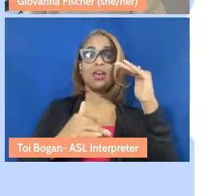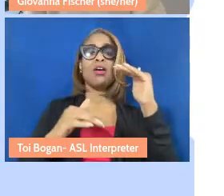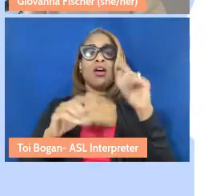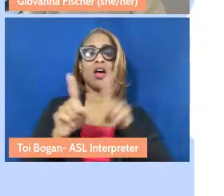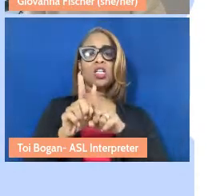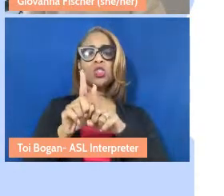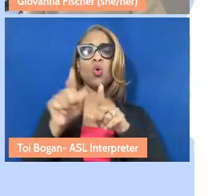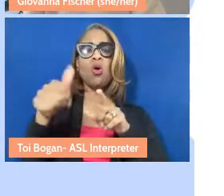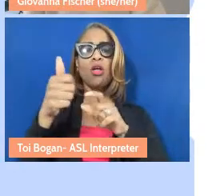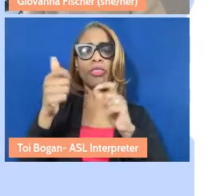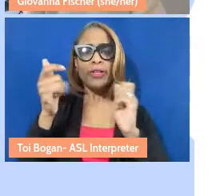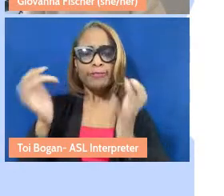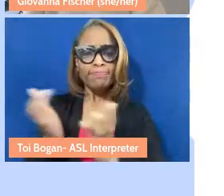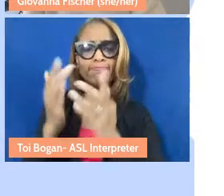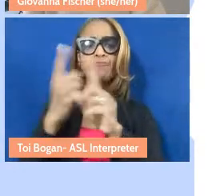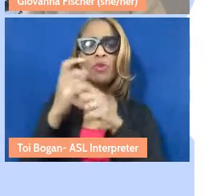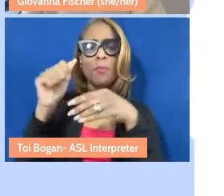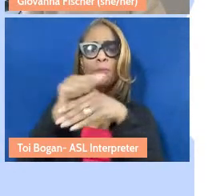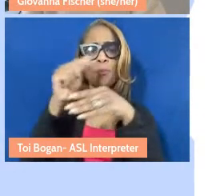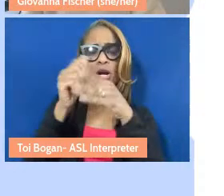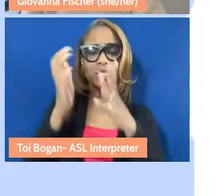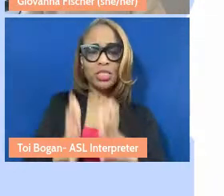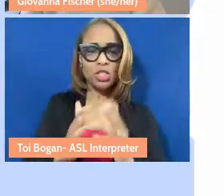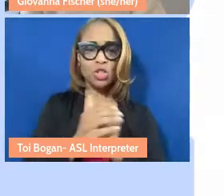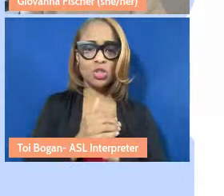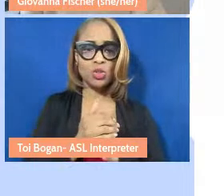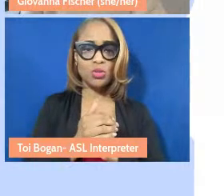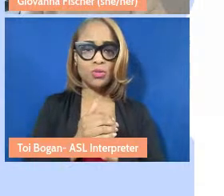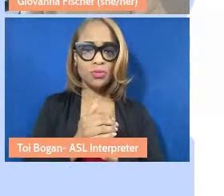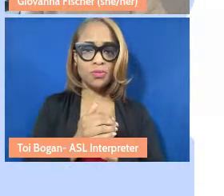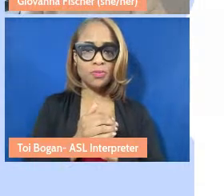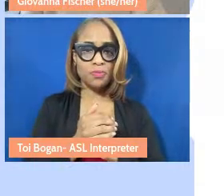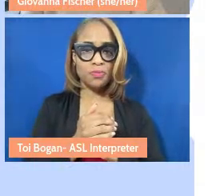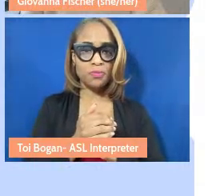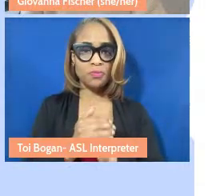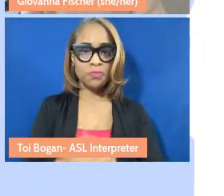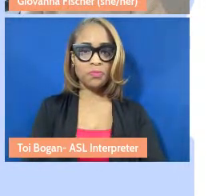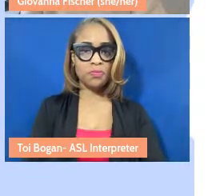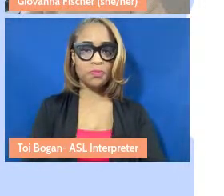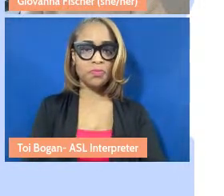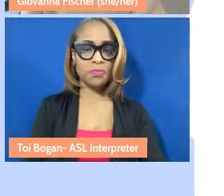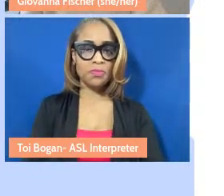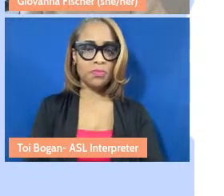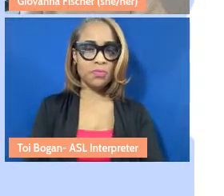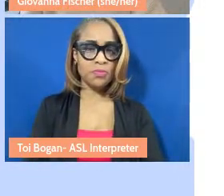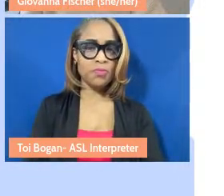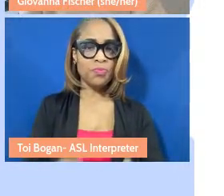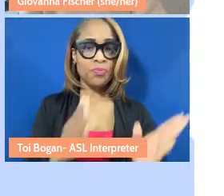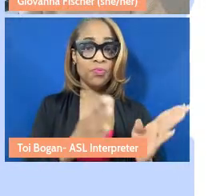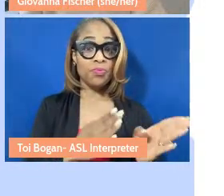to the writings that we covered earlier. Bringing our attention back to the top.